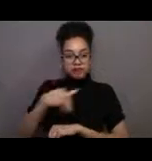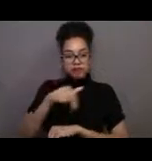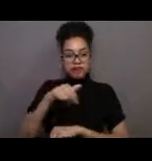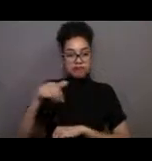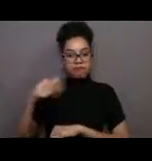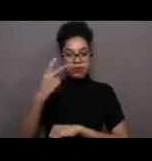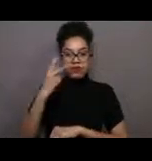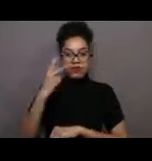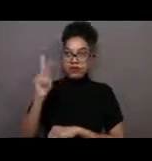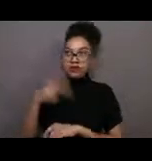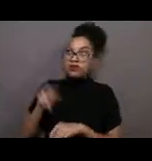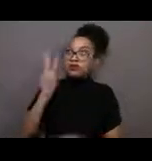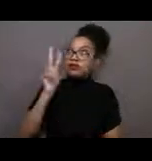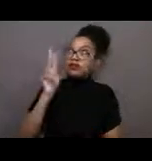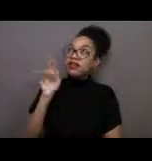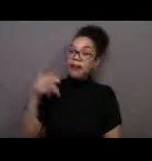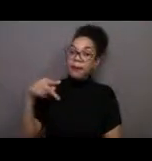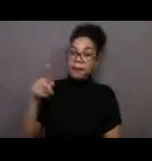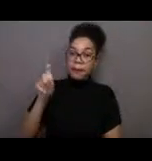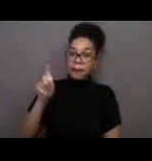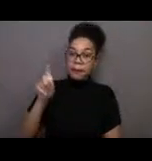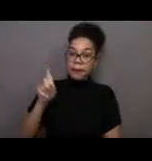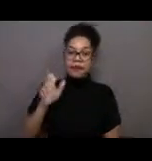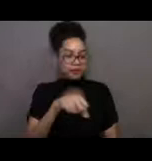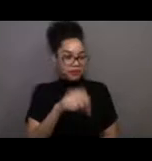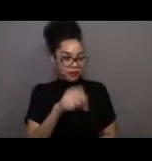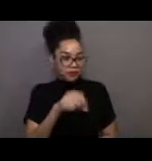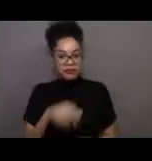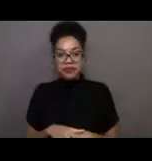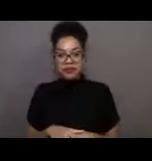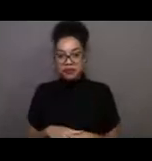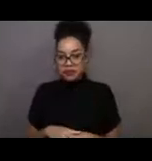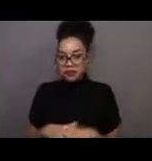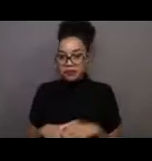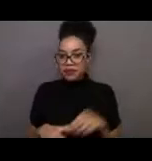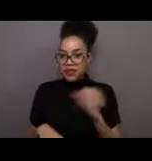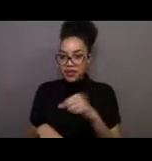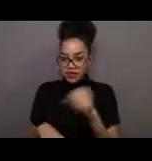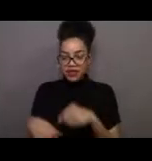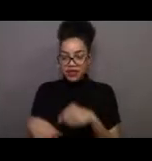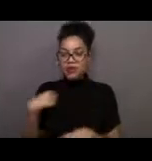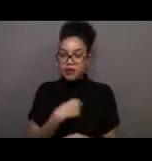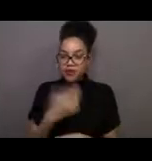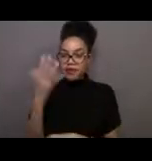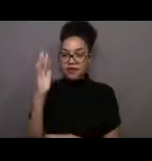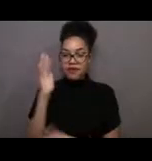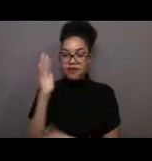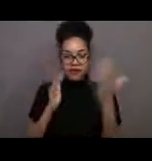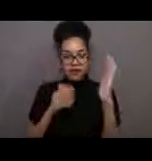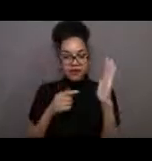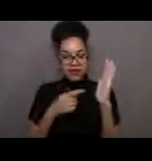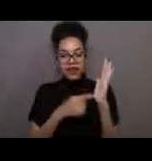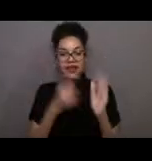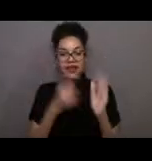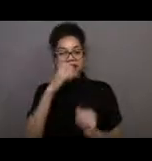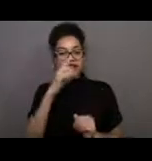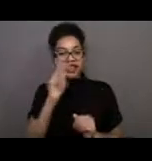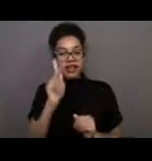Yeah, you're standing underneath our mock-ups of giant kelp. And since they are just that, giant kelp,